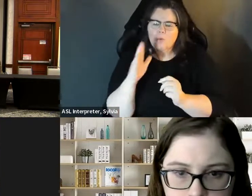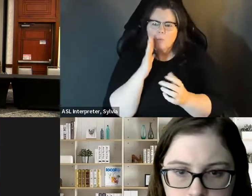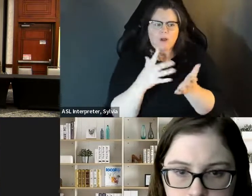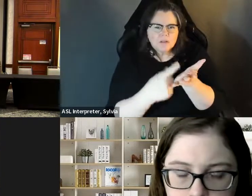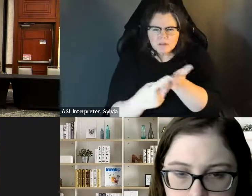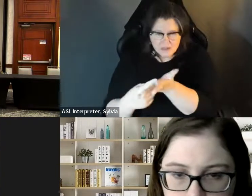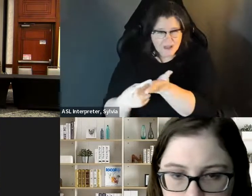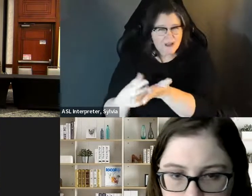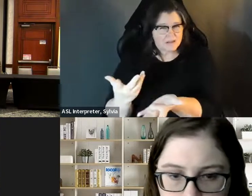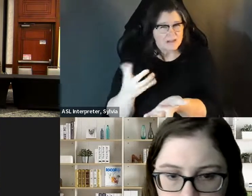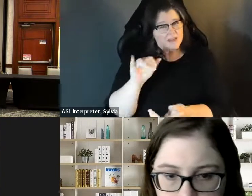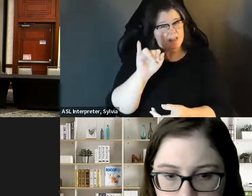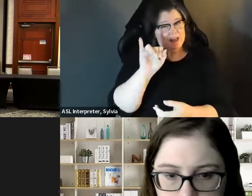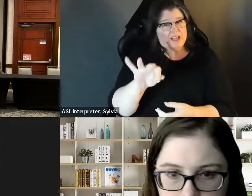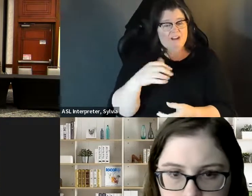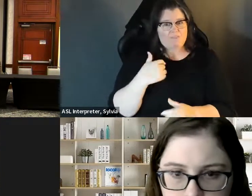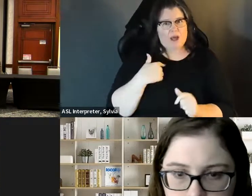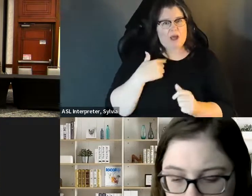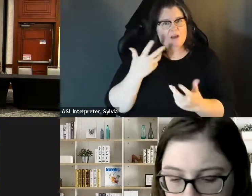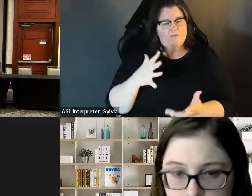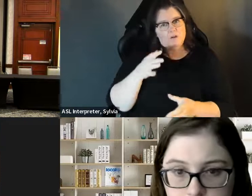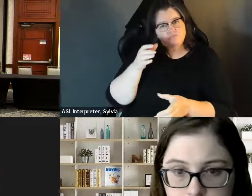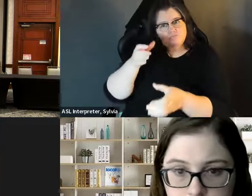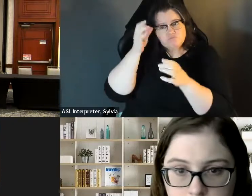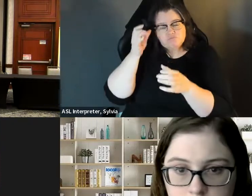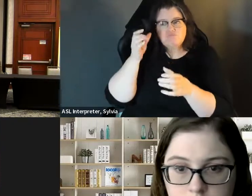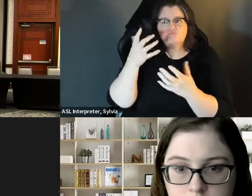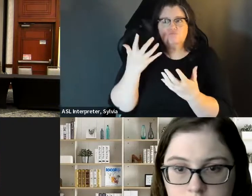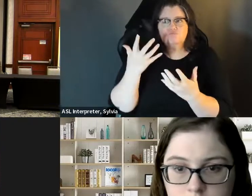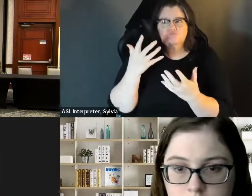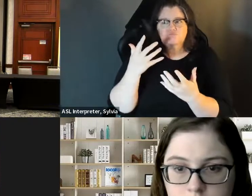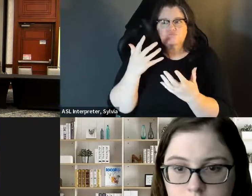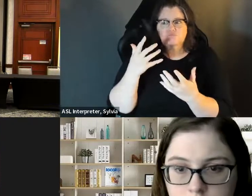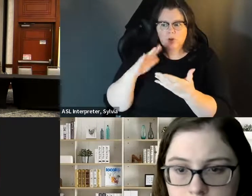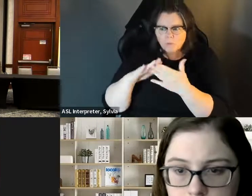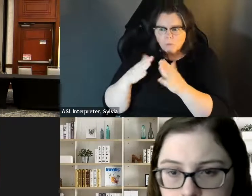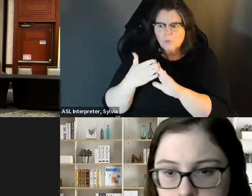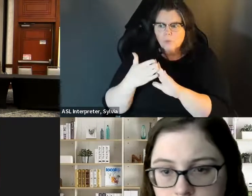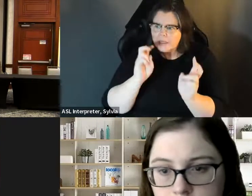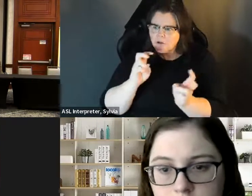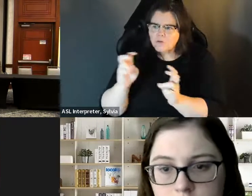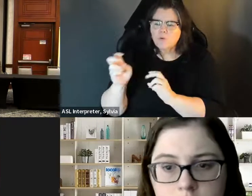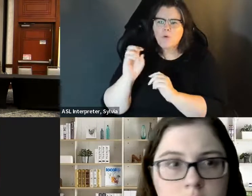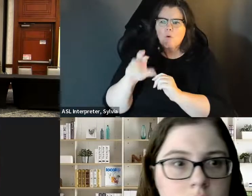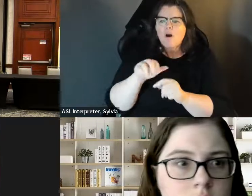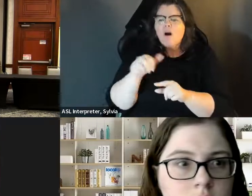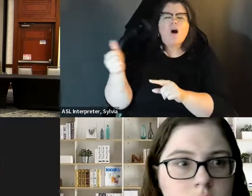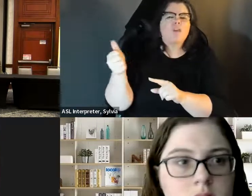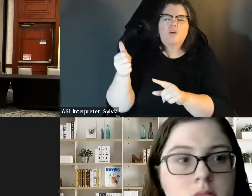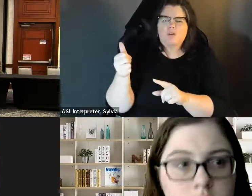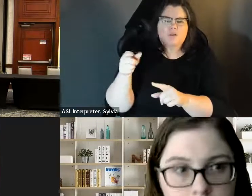that would be if you didn't have a disability? What are the issues that they would be talking about? And I think if you can be well versed in the other community issues or the